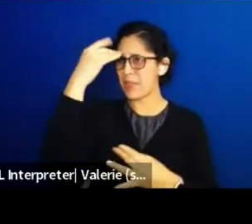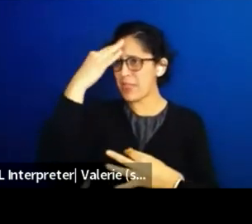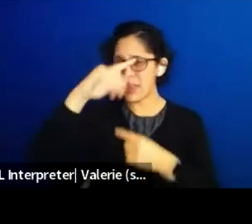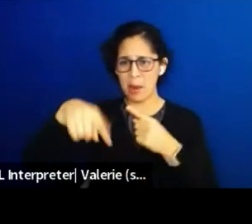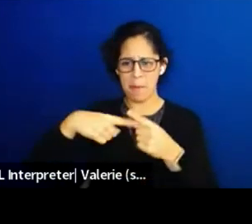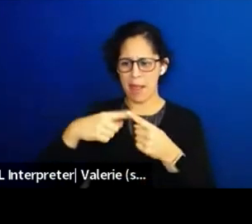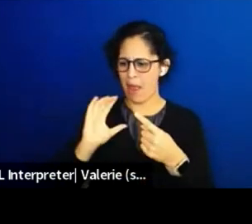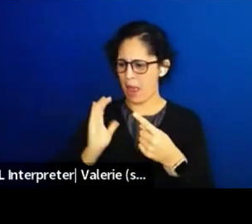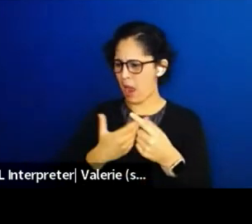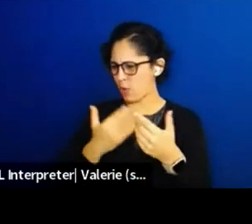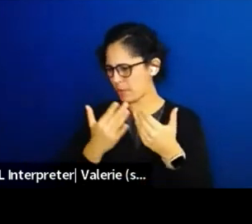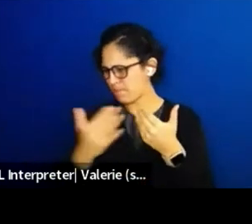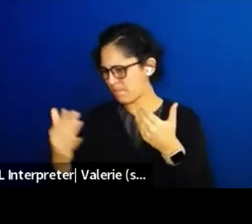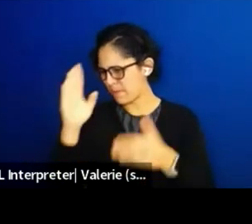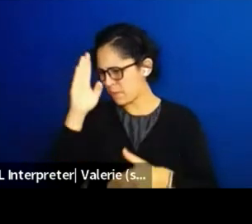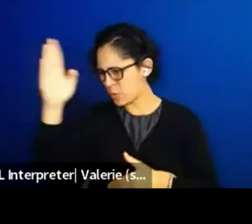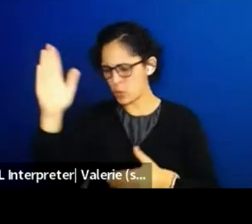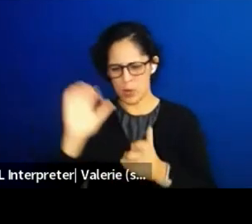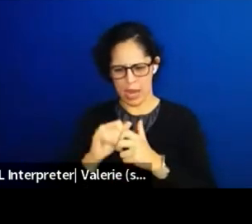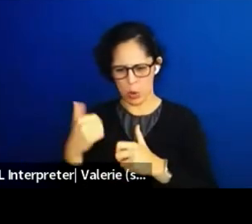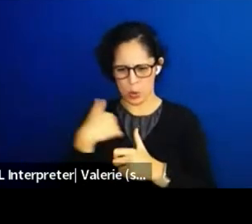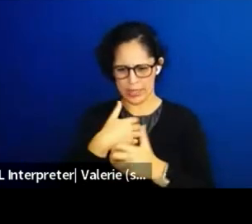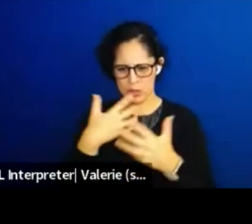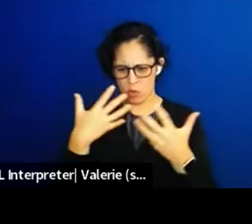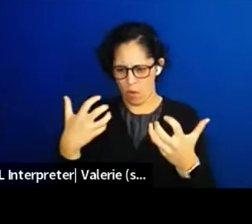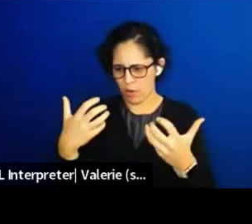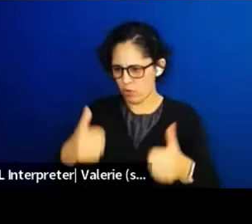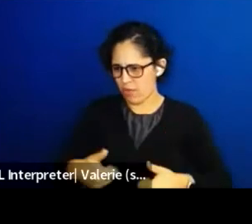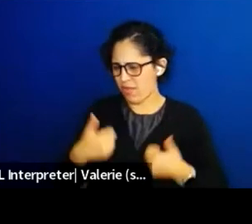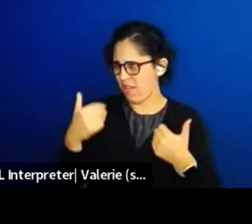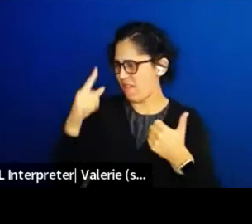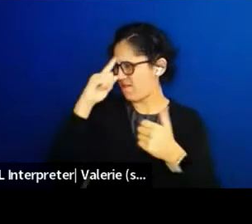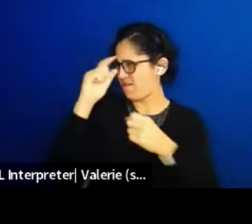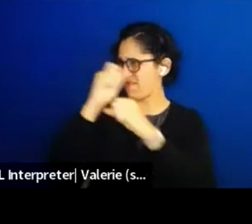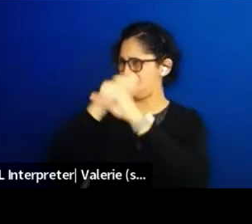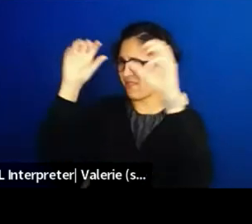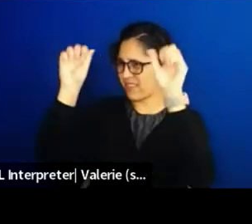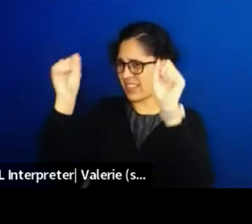Right now, we have 10 Yawanawa villages, Shanênawa Village